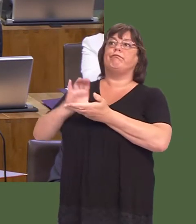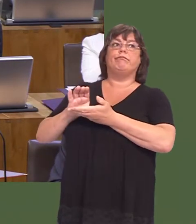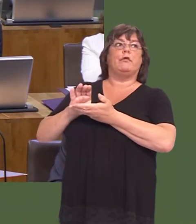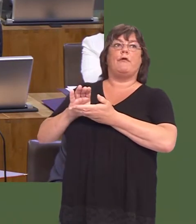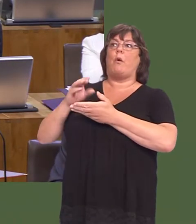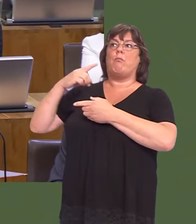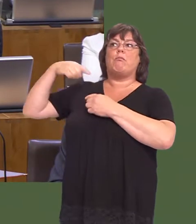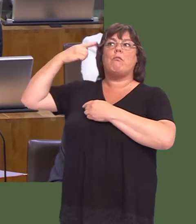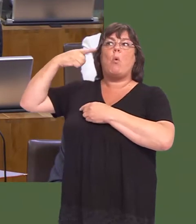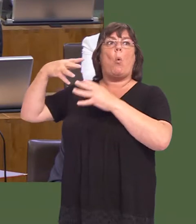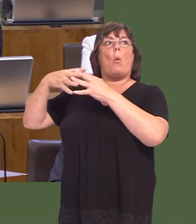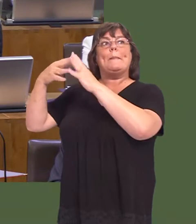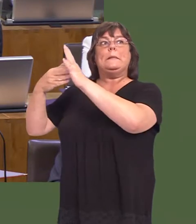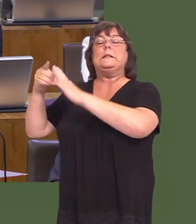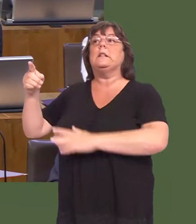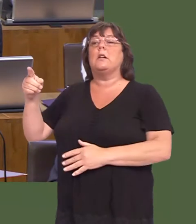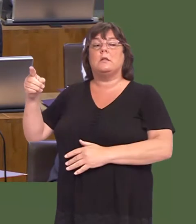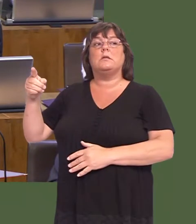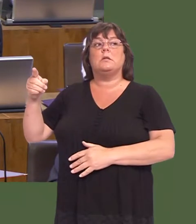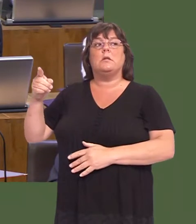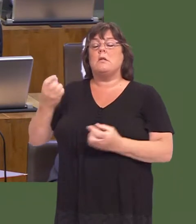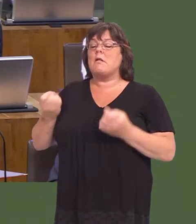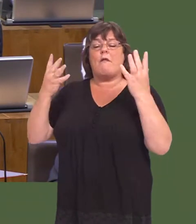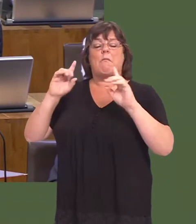Surely, we donít give up on that. That is something that we need to pursue.